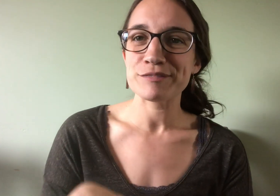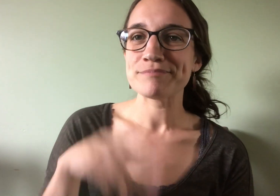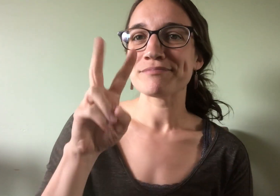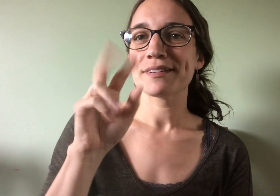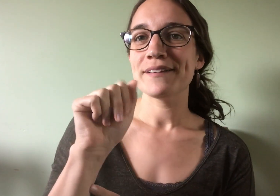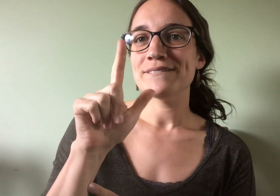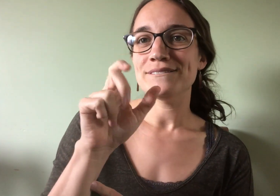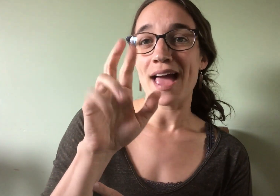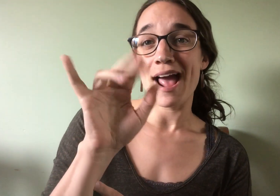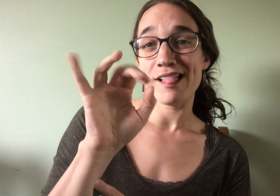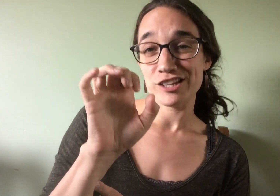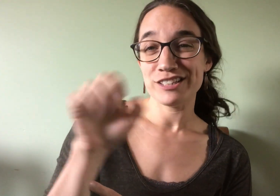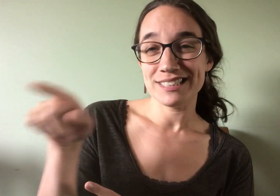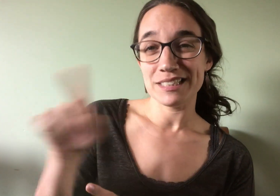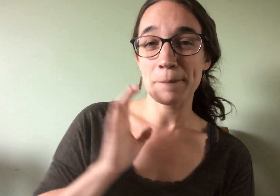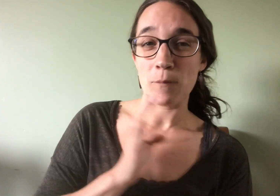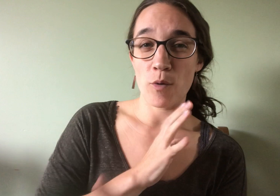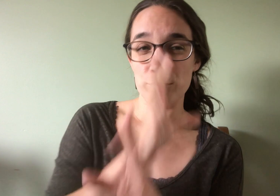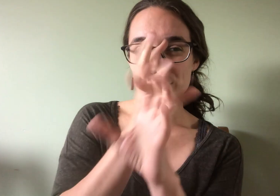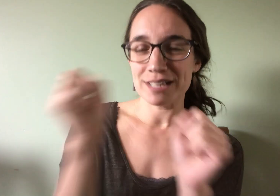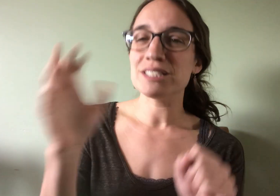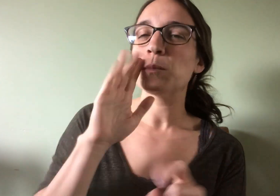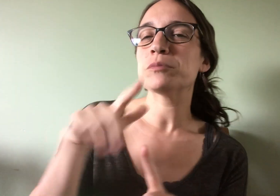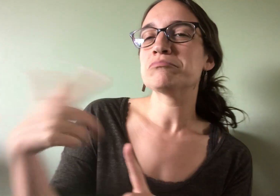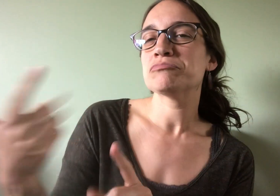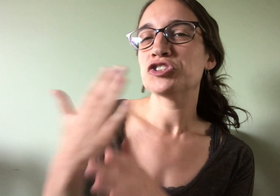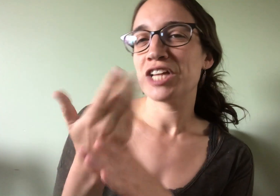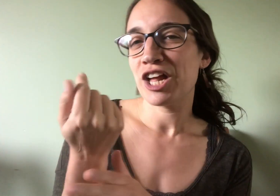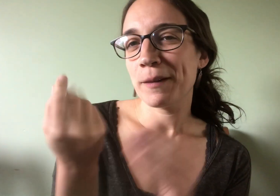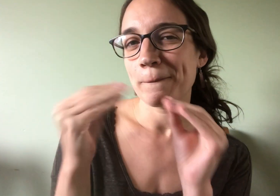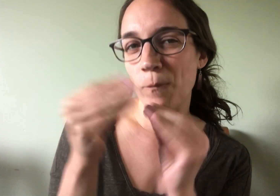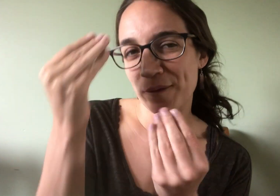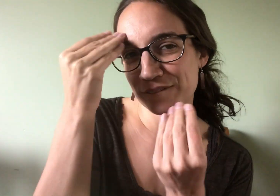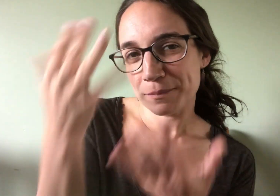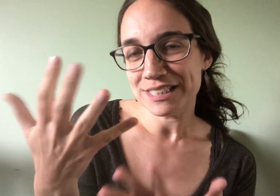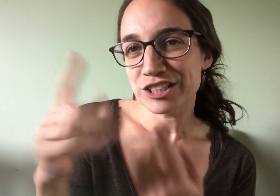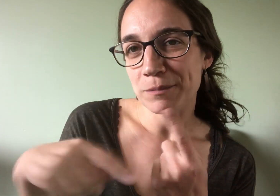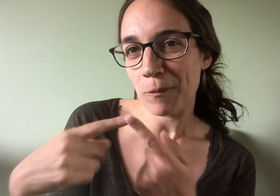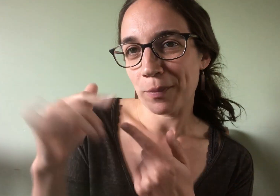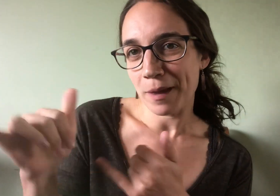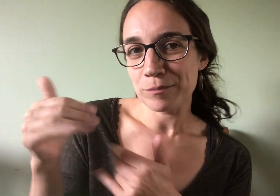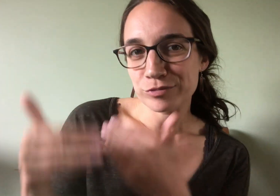Valerie, the Board President, will share a little more information next about that process.